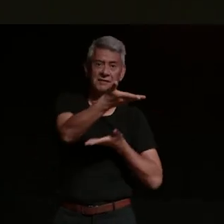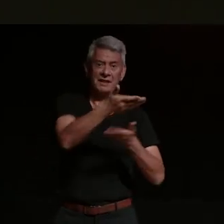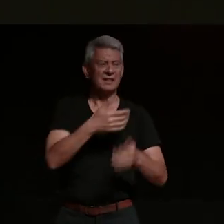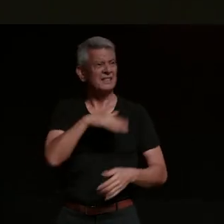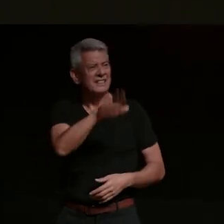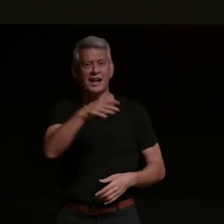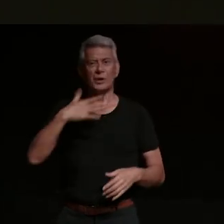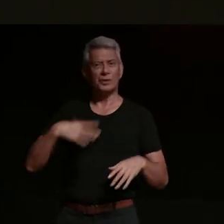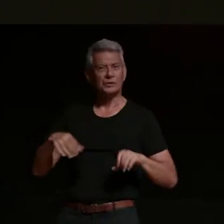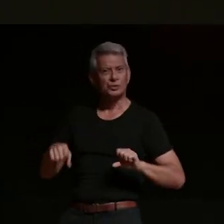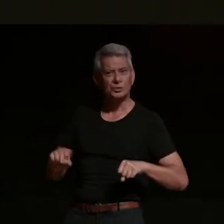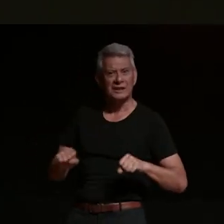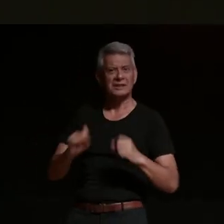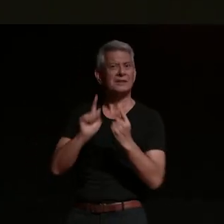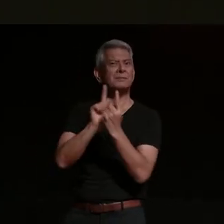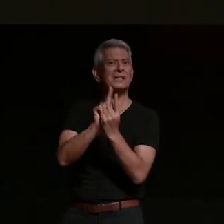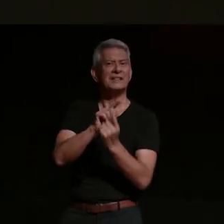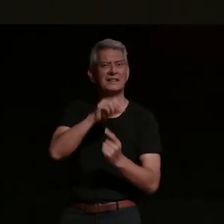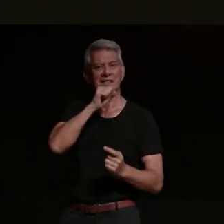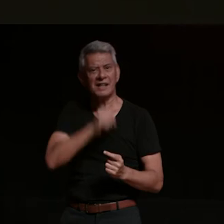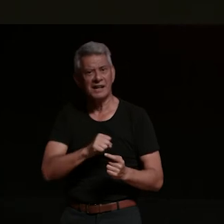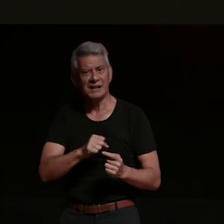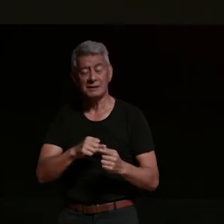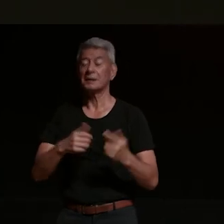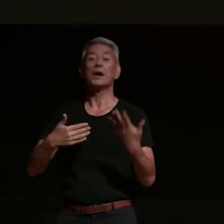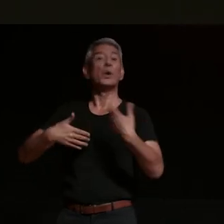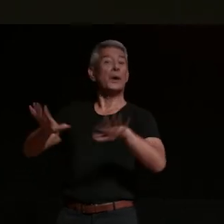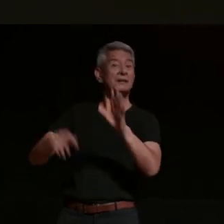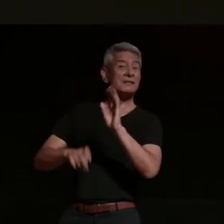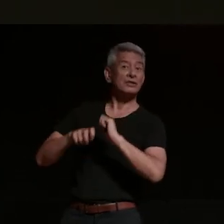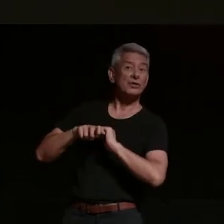on a ride meet all the guys went on a ride and these people were in the process of forming a